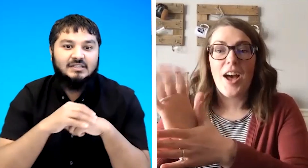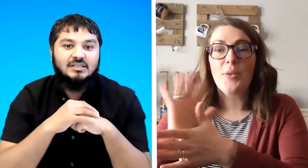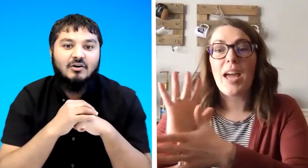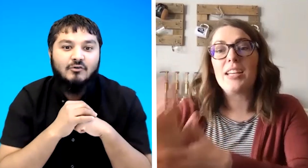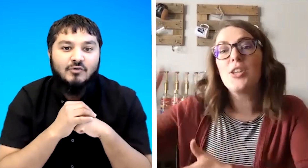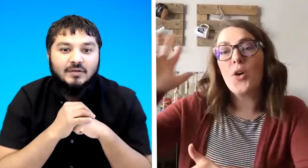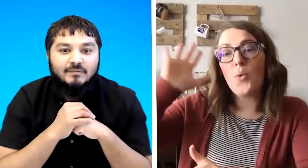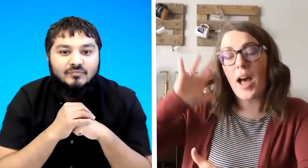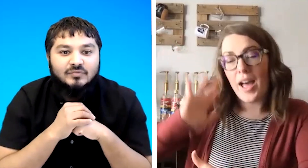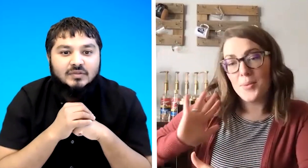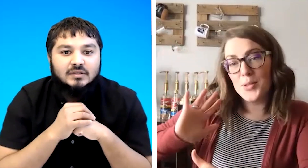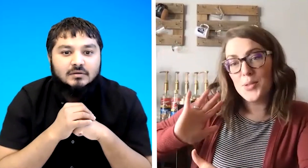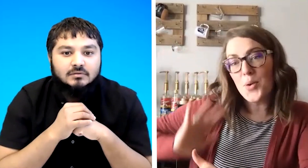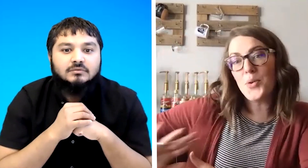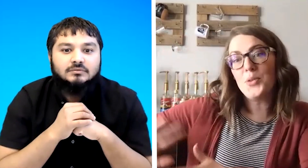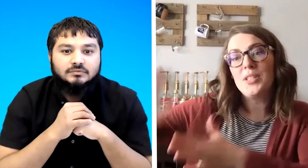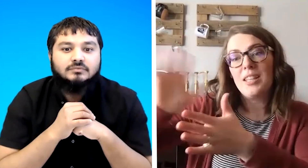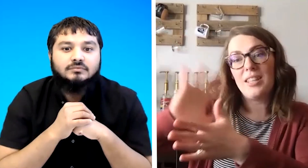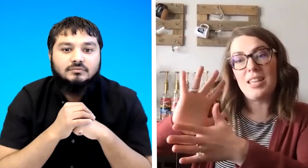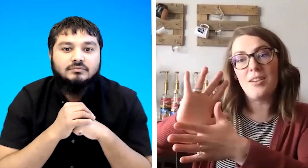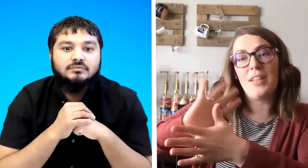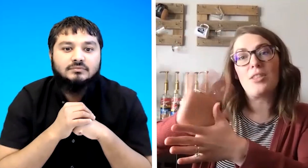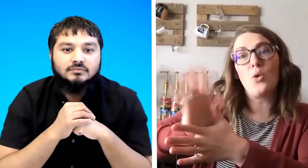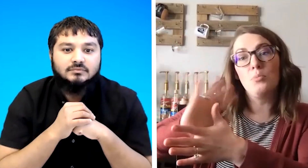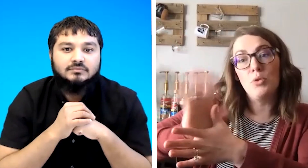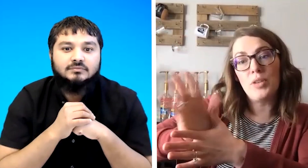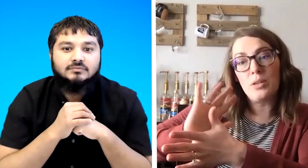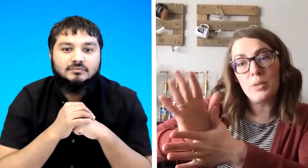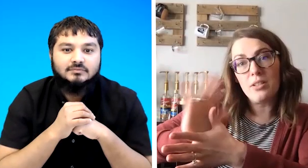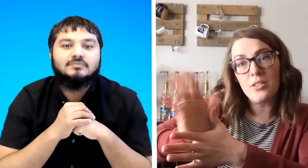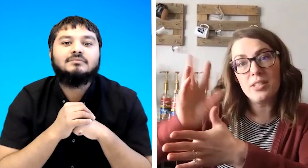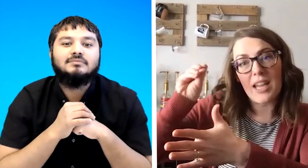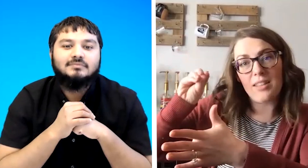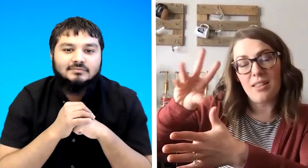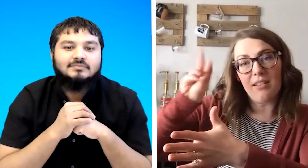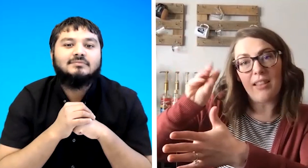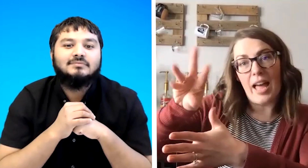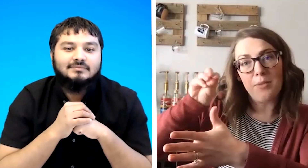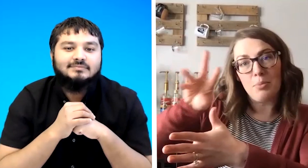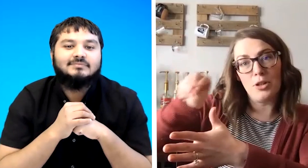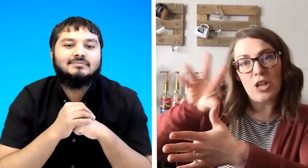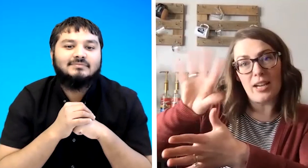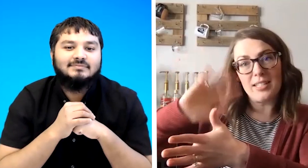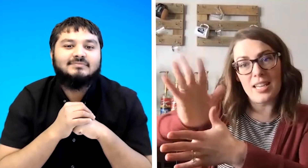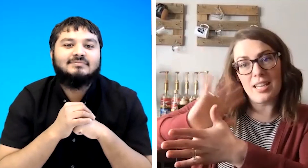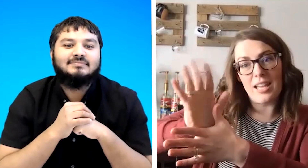okay so i was told think of like the old movie reels and then the light projecting and then it's